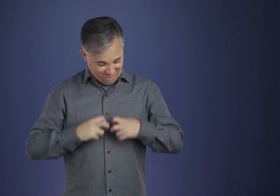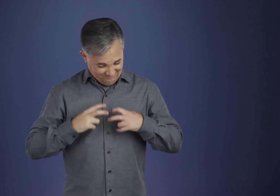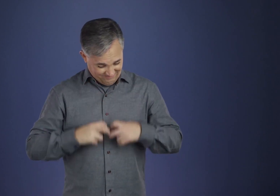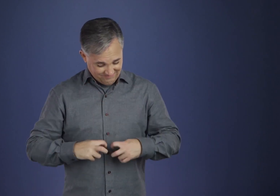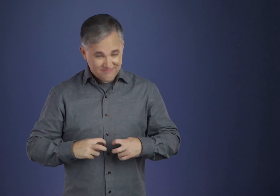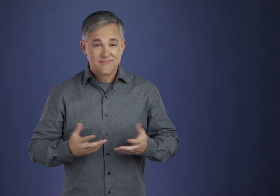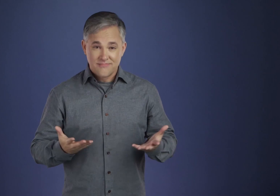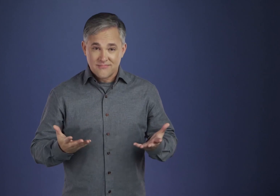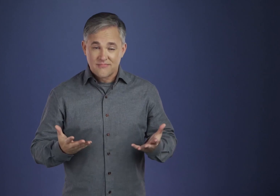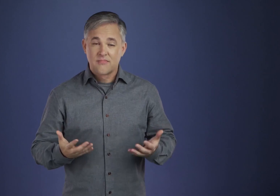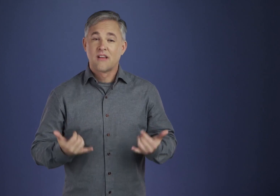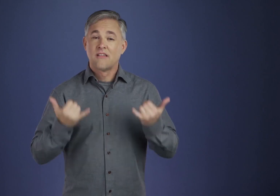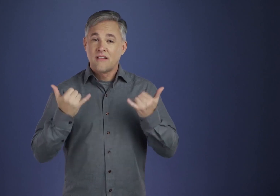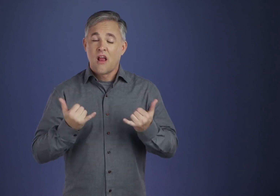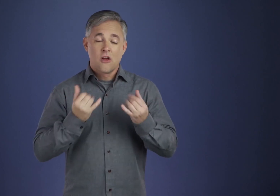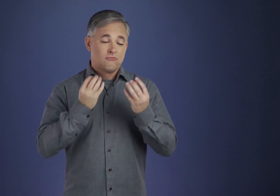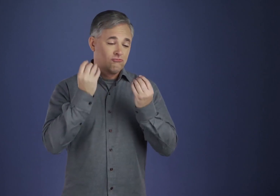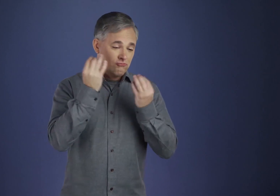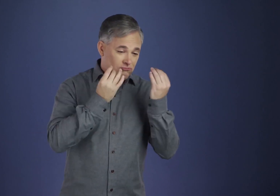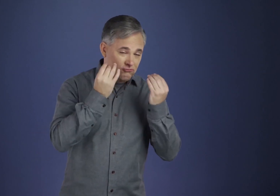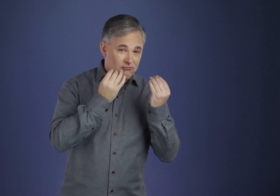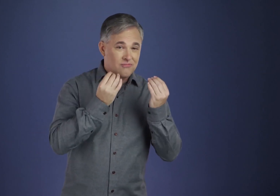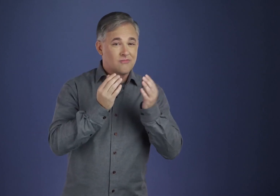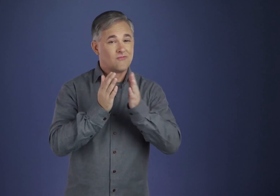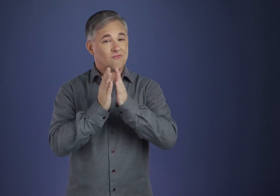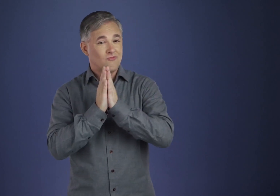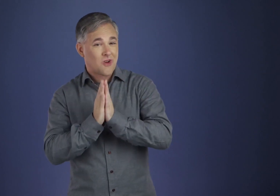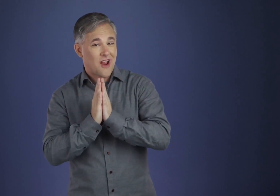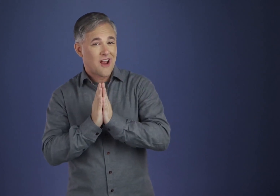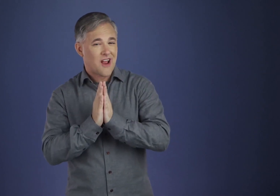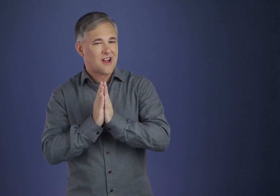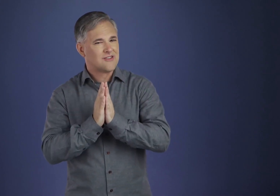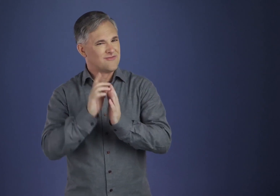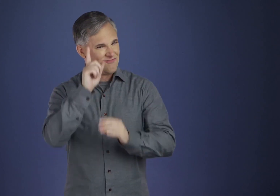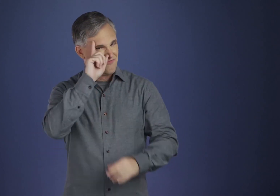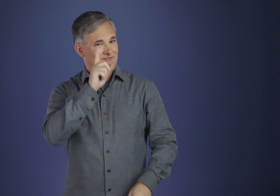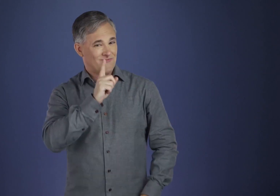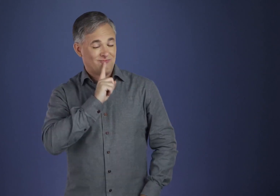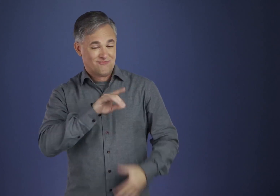There is a direct linkage among self-examination, meditation, and prayer.